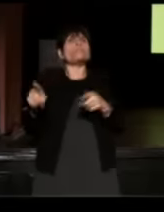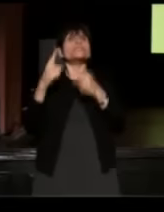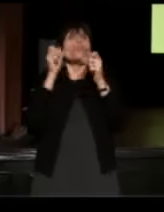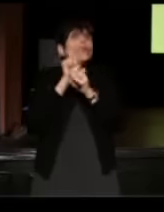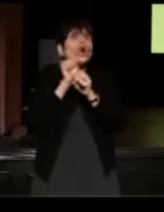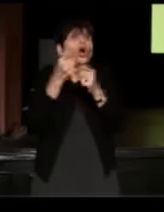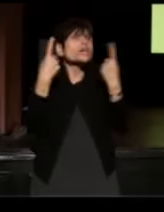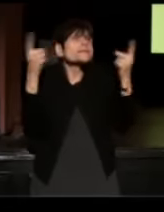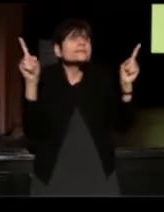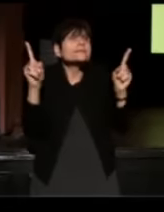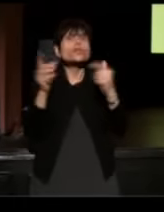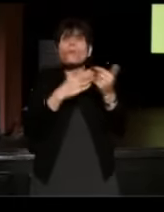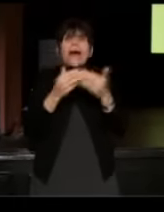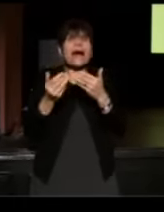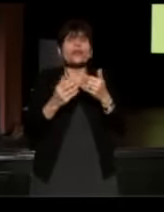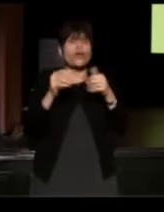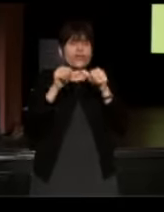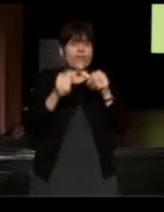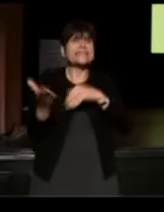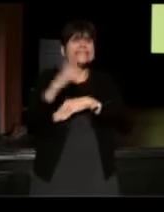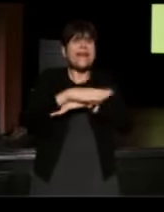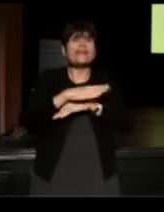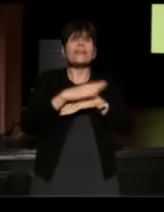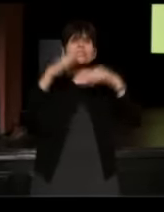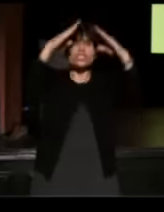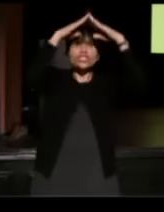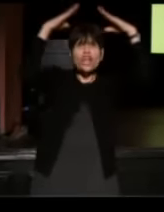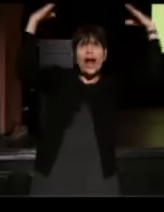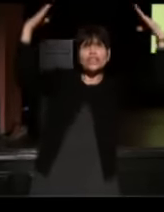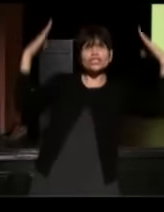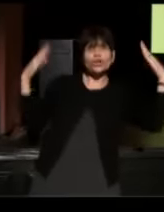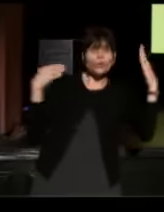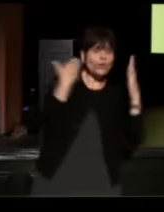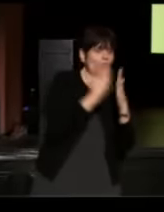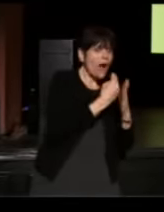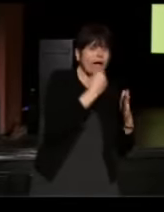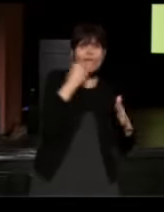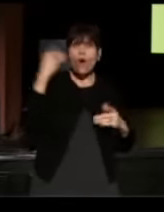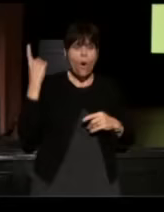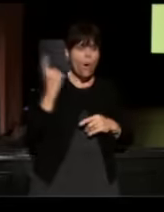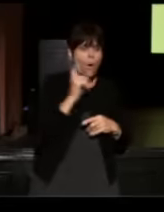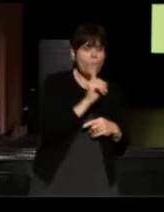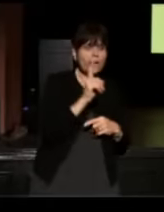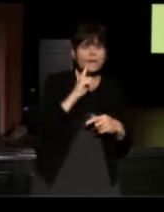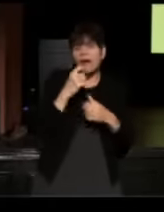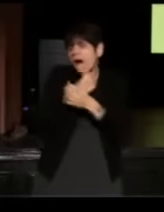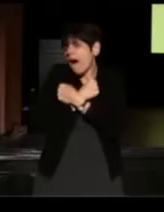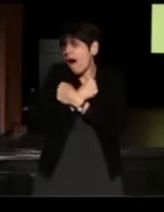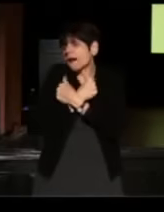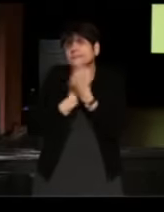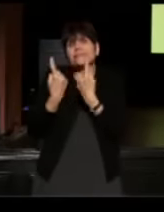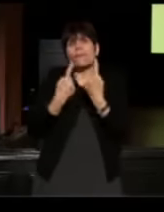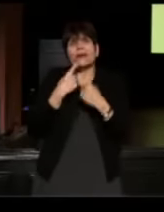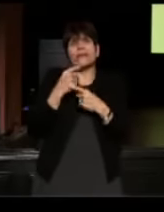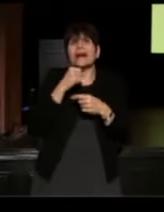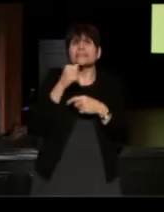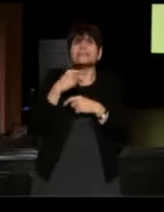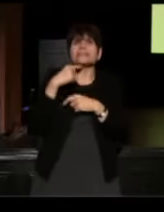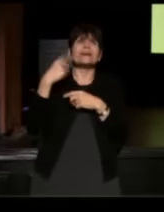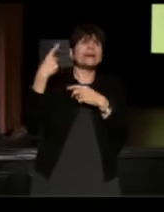in the rest of the day, there's a shelter when you get home there's a knowledge, knowing you can hug somebody without them throwing you down the stairs and saying, "Get your hands off me!"